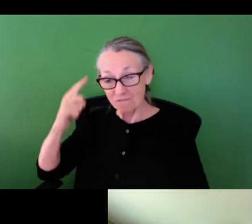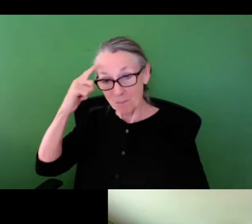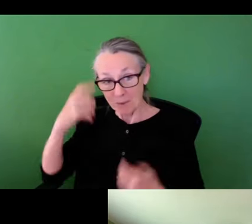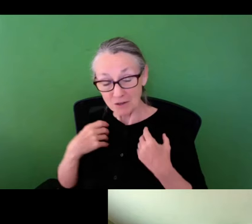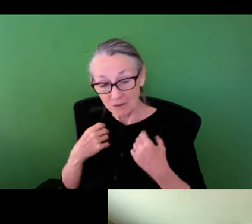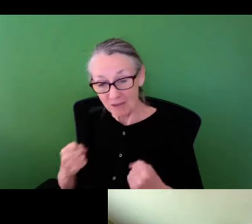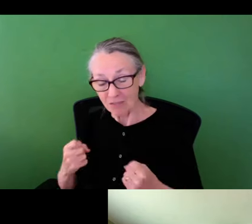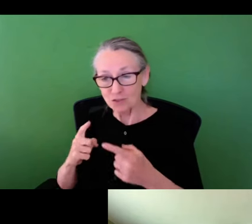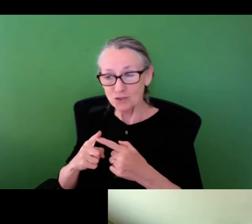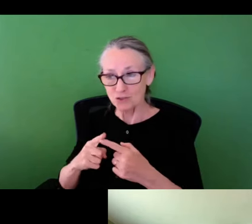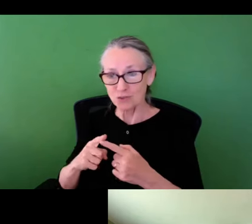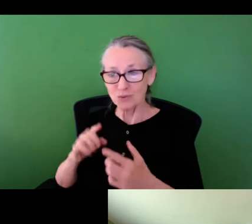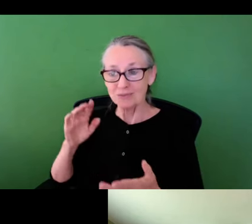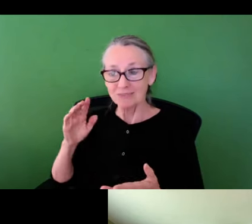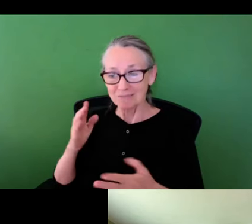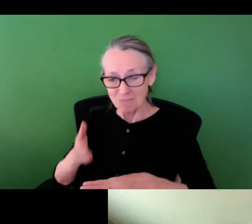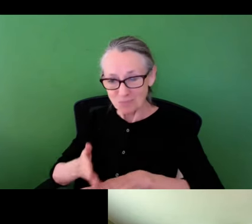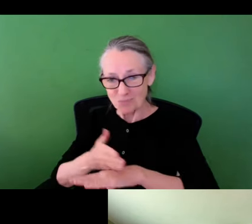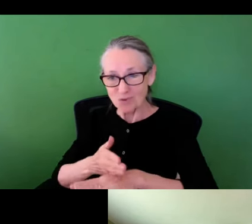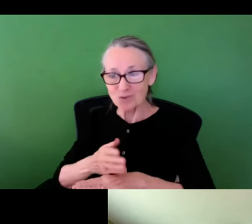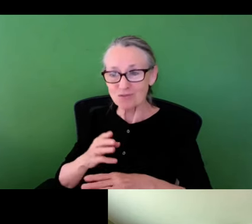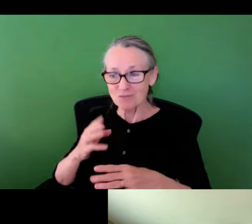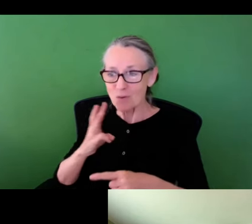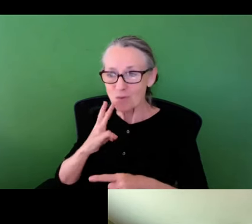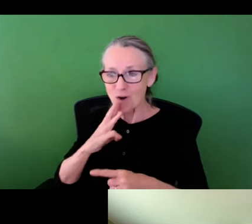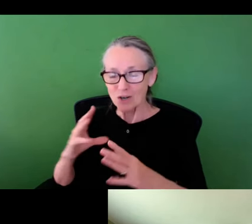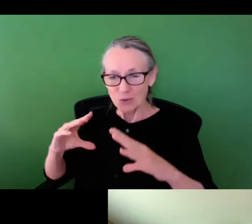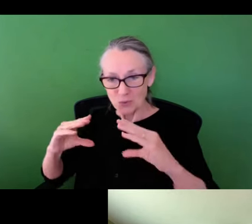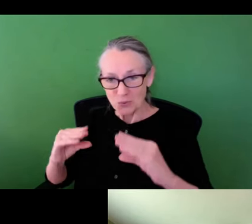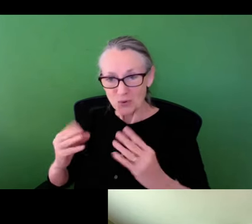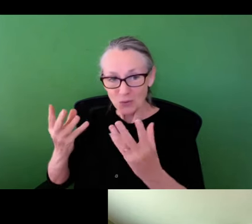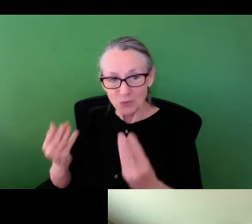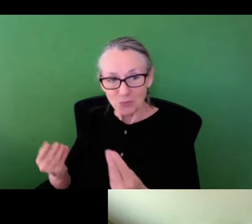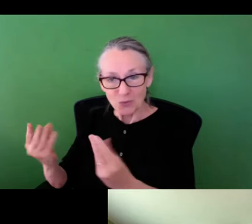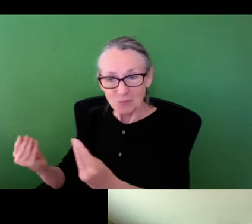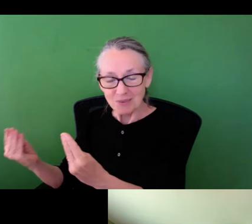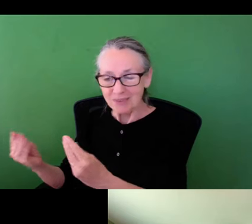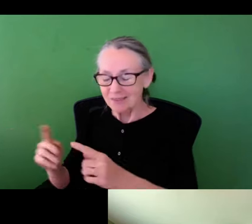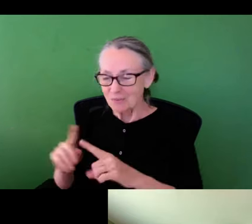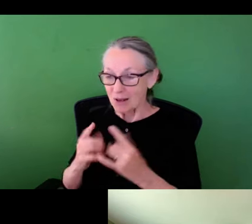natural spaces and green infrastructure server benefit from mental health to flood mitigation. The challenges that